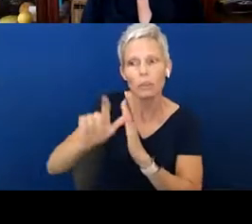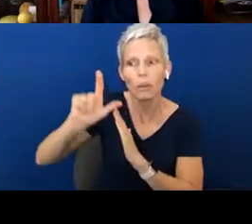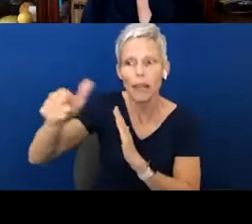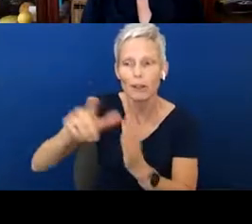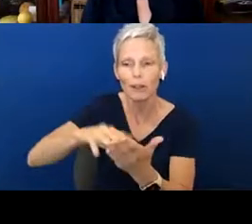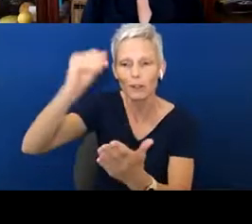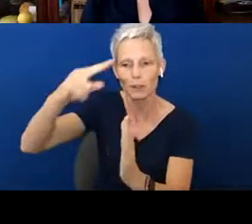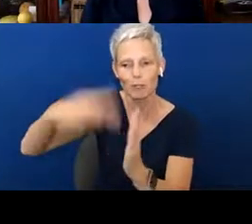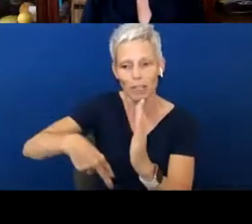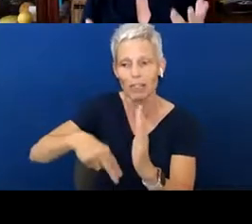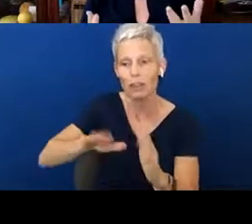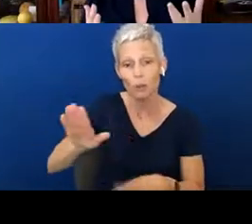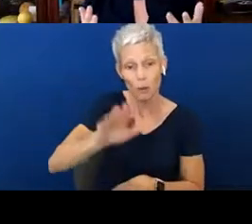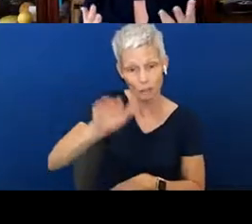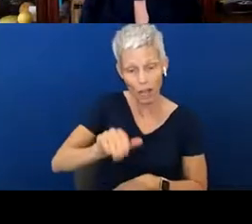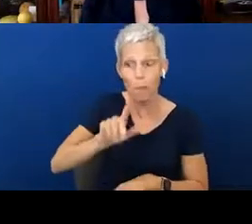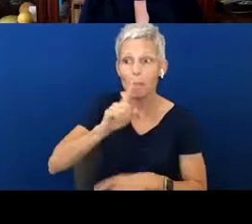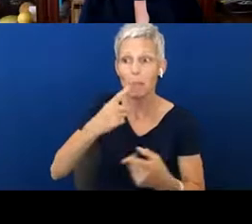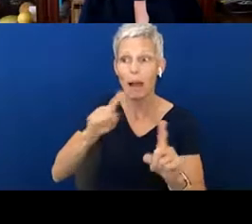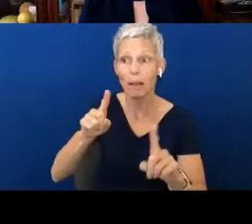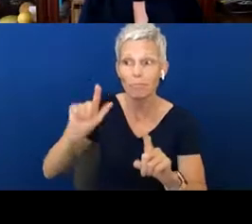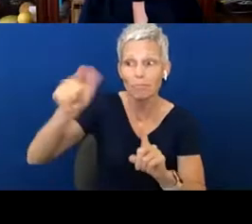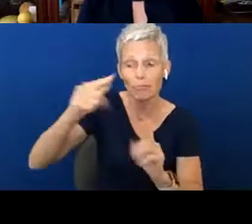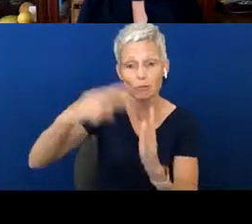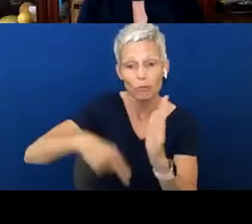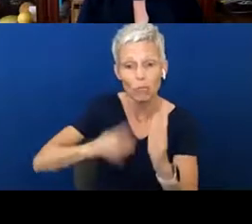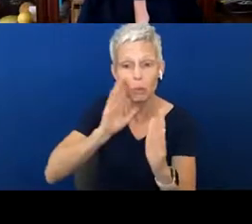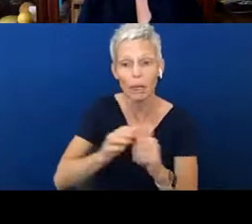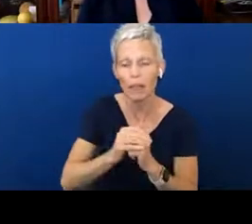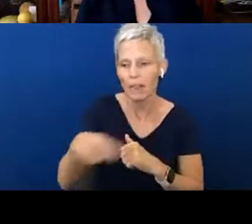read, well, what do they need? They need strong language skills. They need a basic knowledge